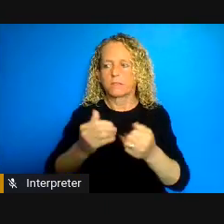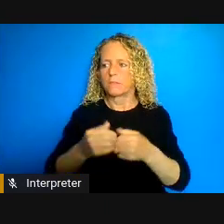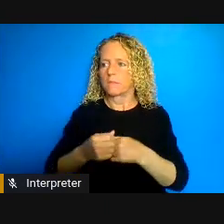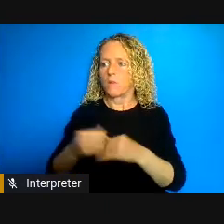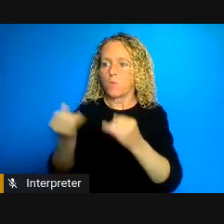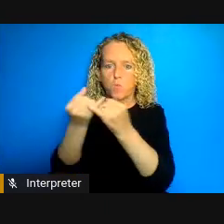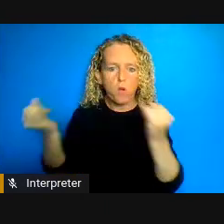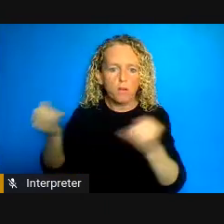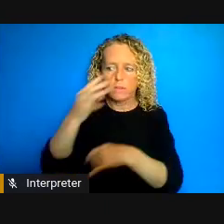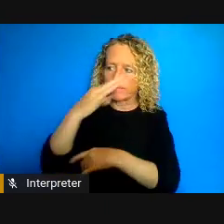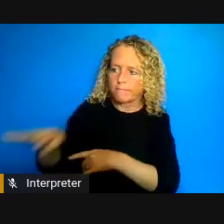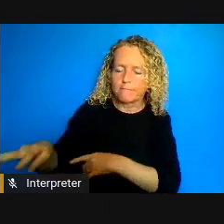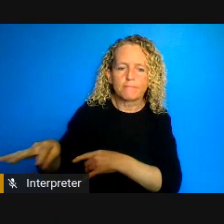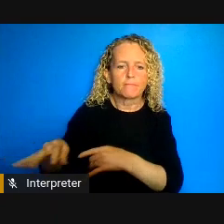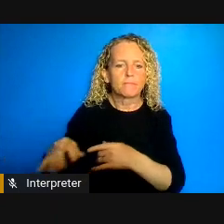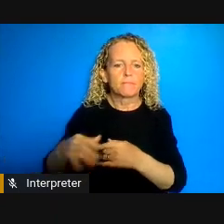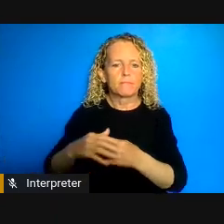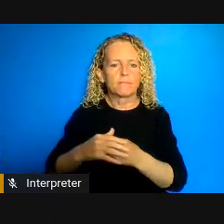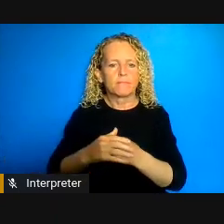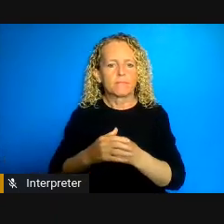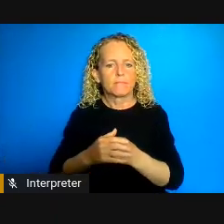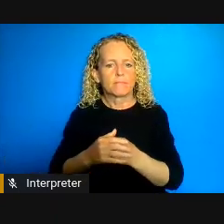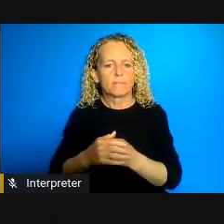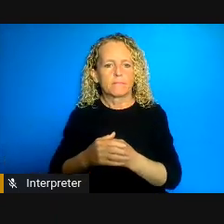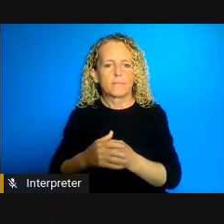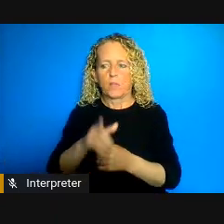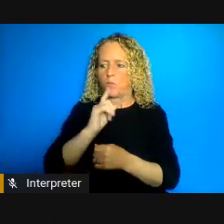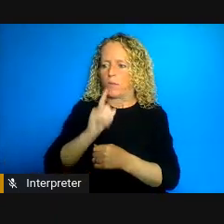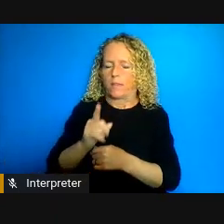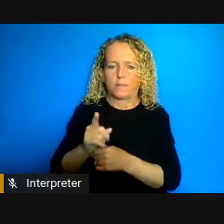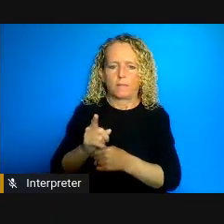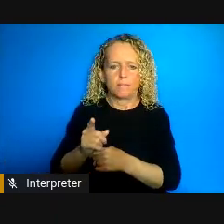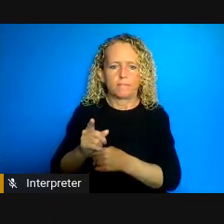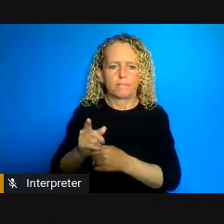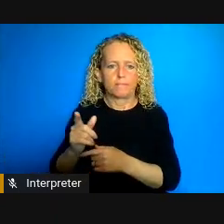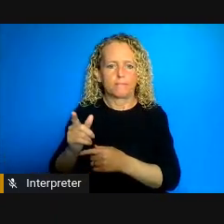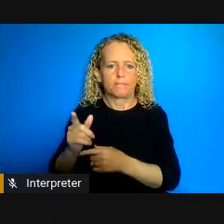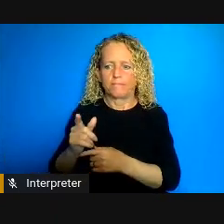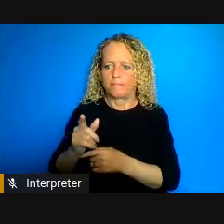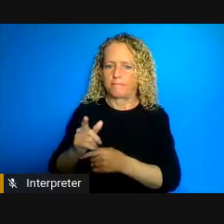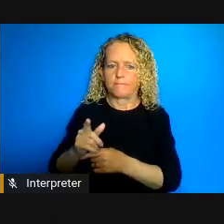single option congregate living. So here's a couple of examples I think my